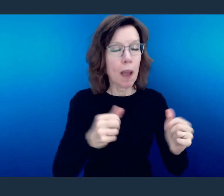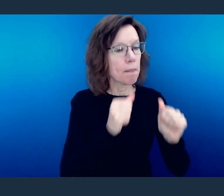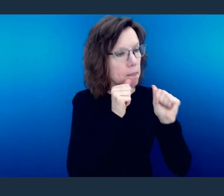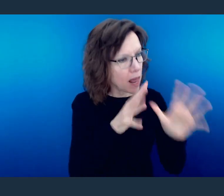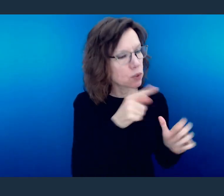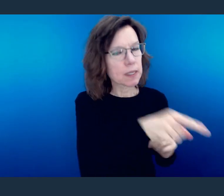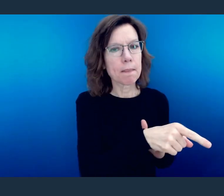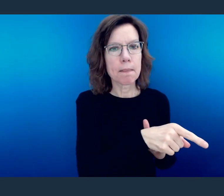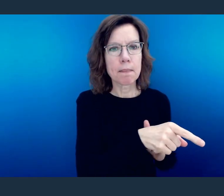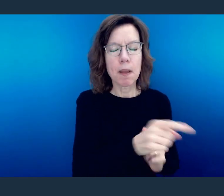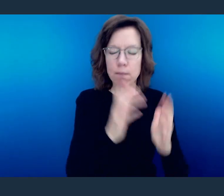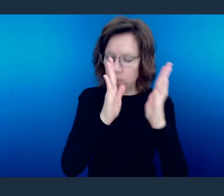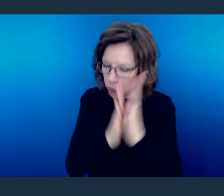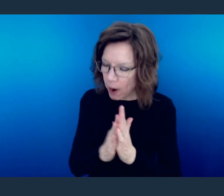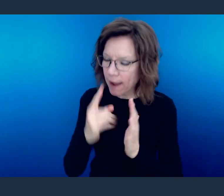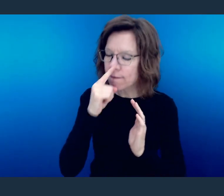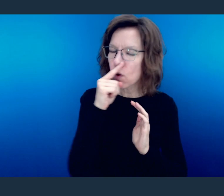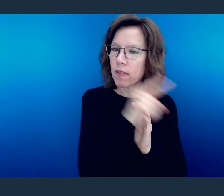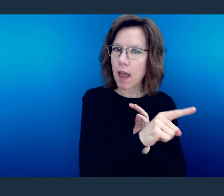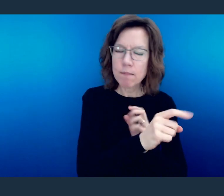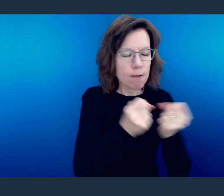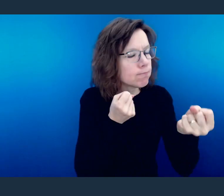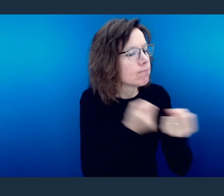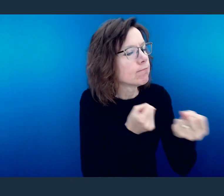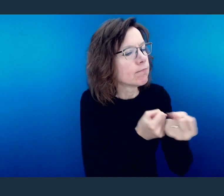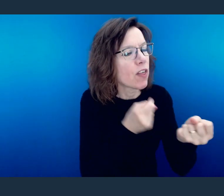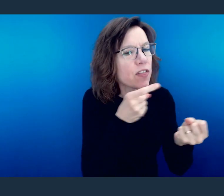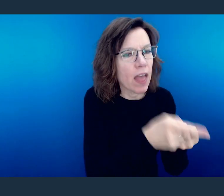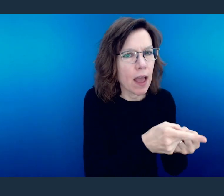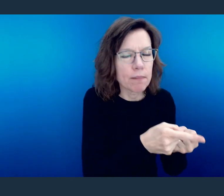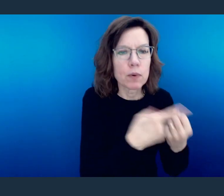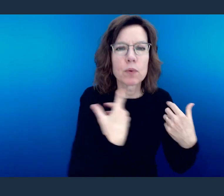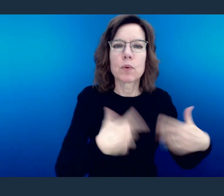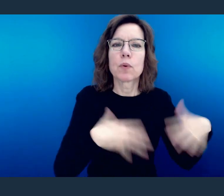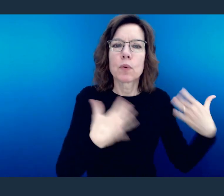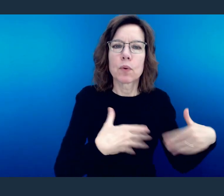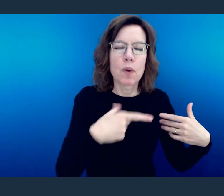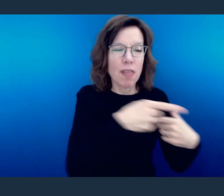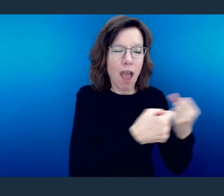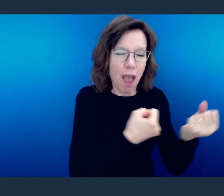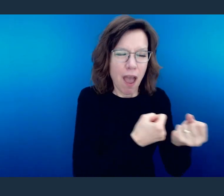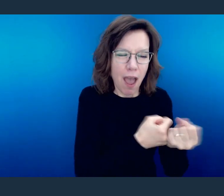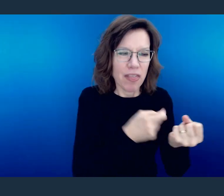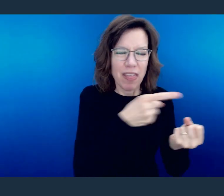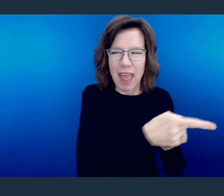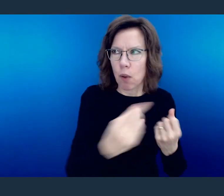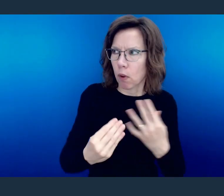And I'm going to pray for them. And I'm going to deposit in them so that the things that they do might then be changed